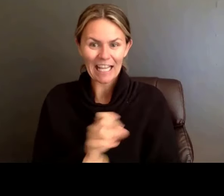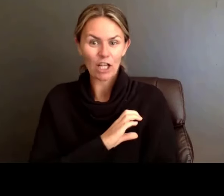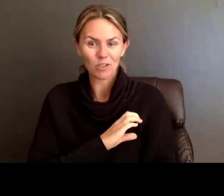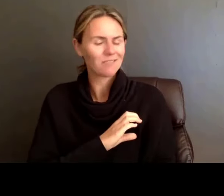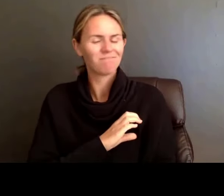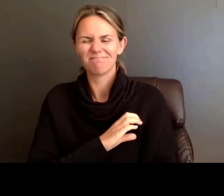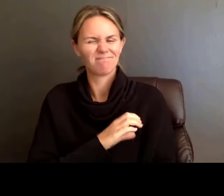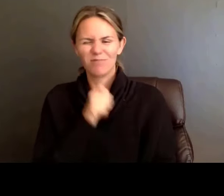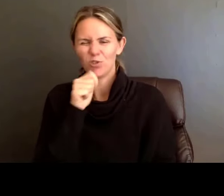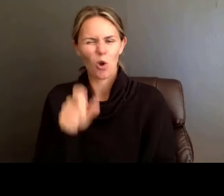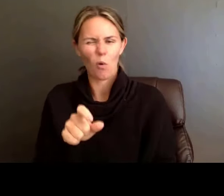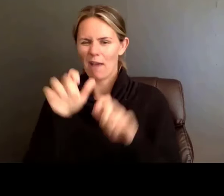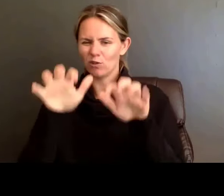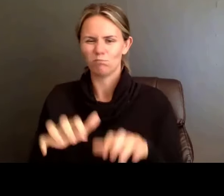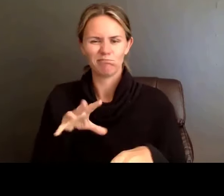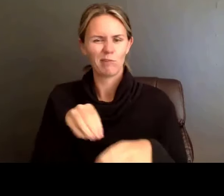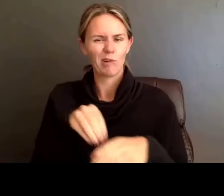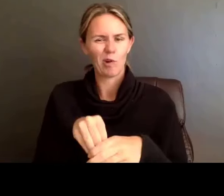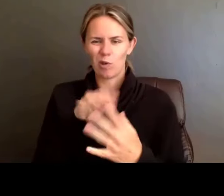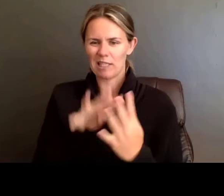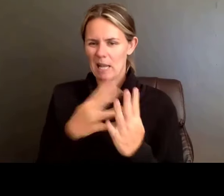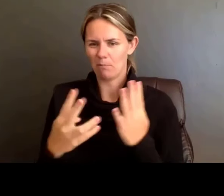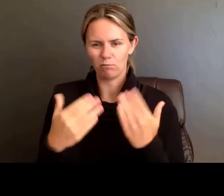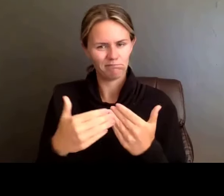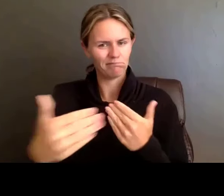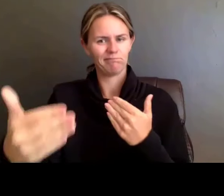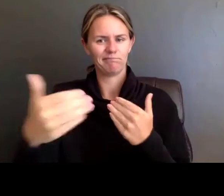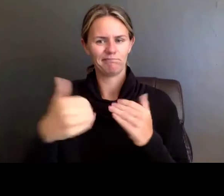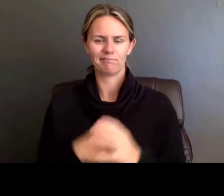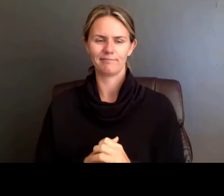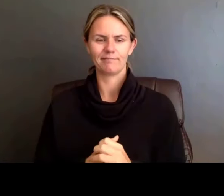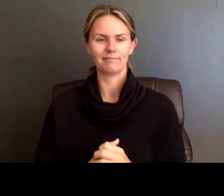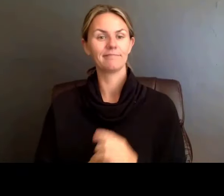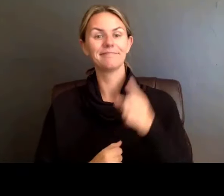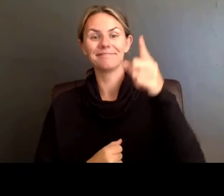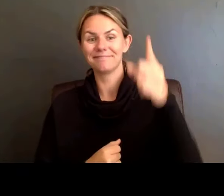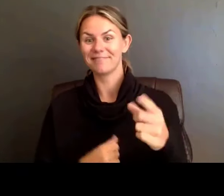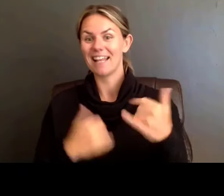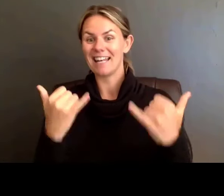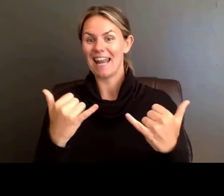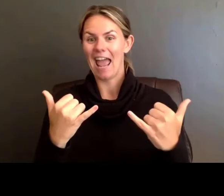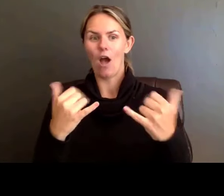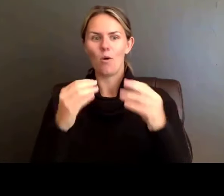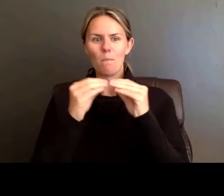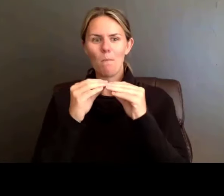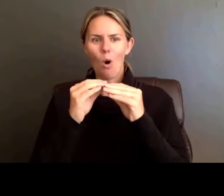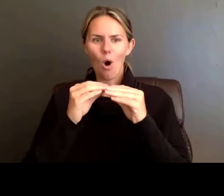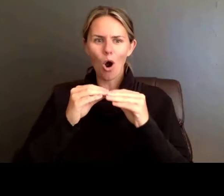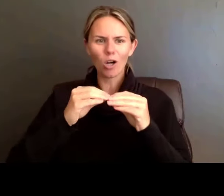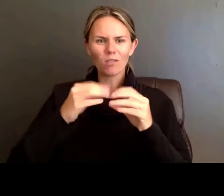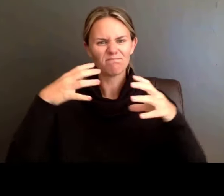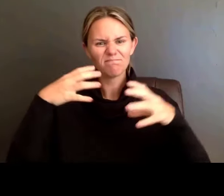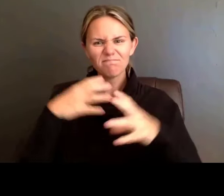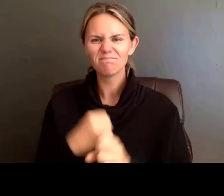And so here we are, here is an example, the slimmed-down version of what you see now, the same information,